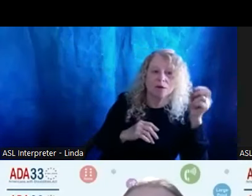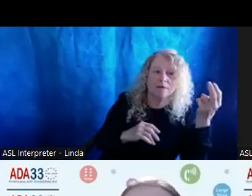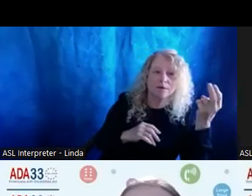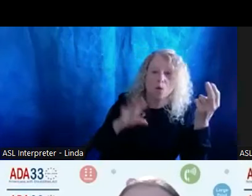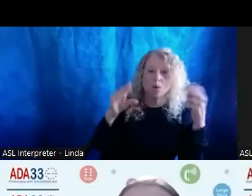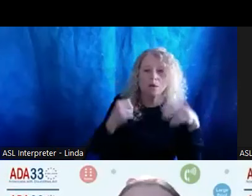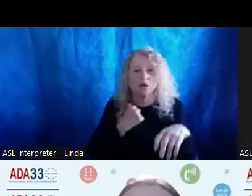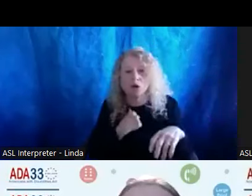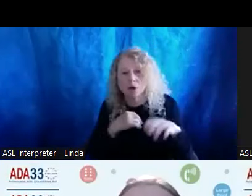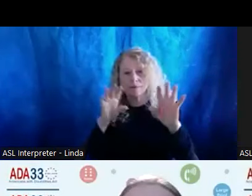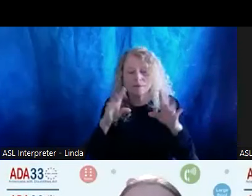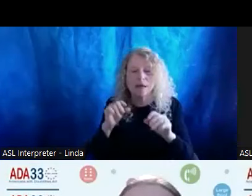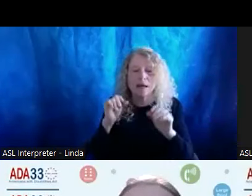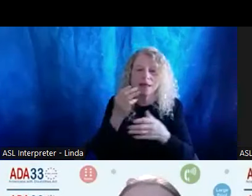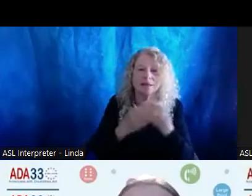Really quickly could someone could someone from the